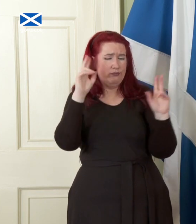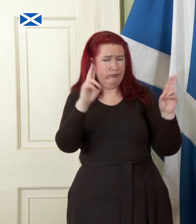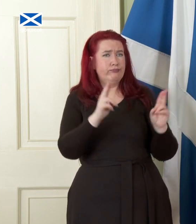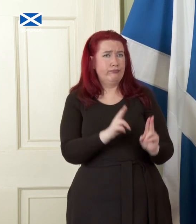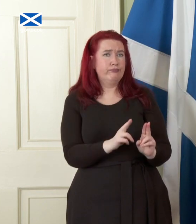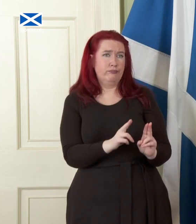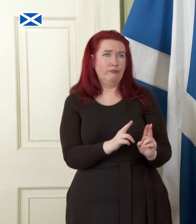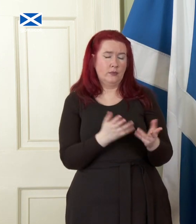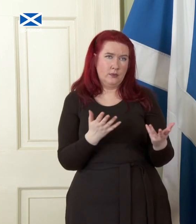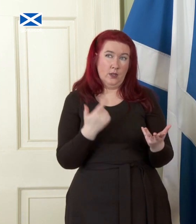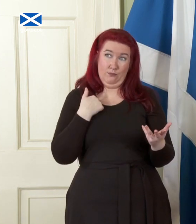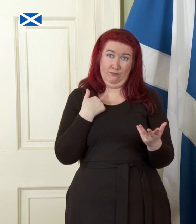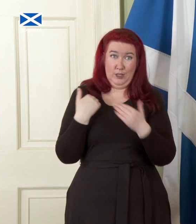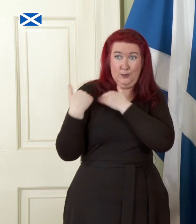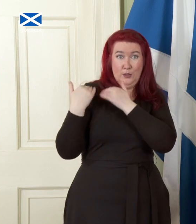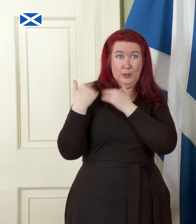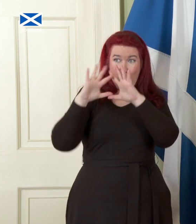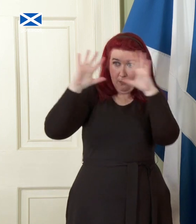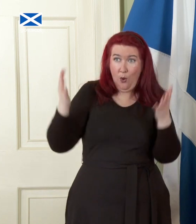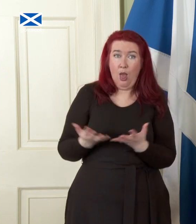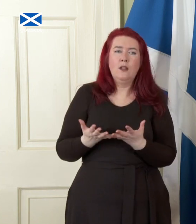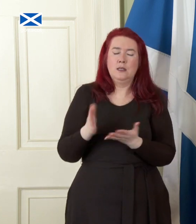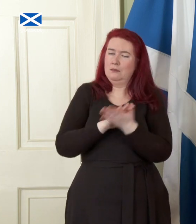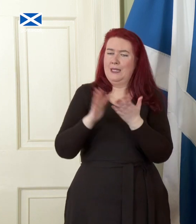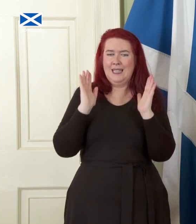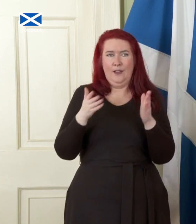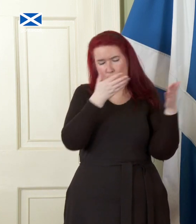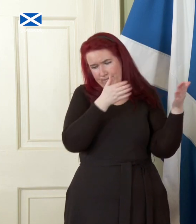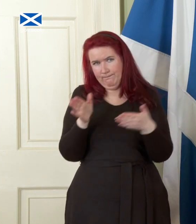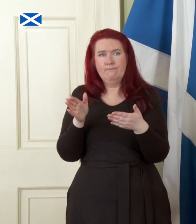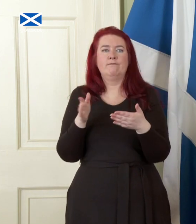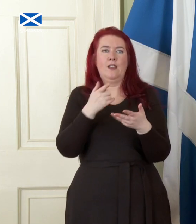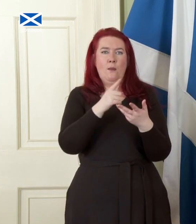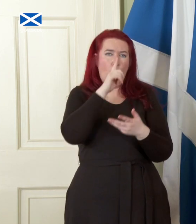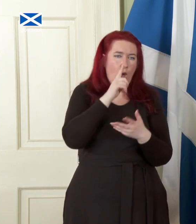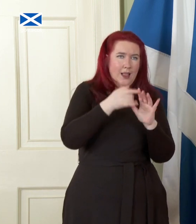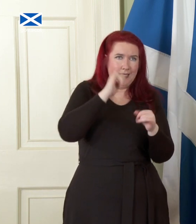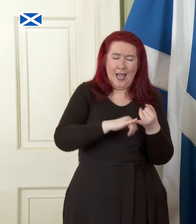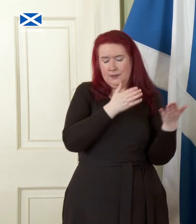obligation to the planet means that we must move away from fossil fuels as quickly as possible. But